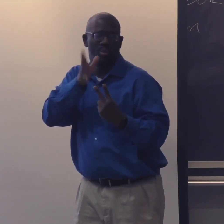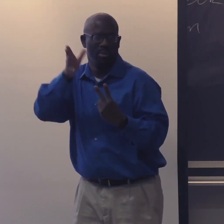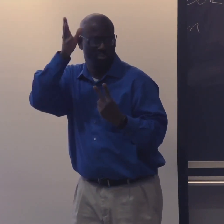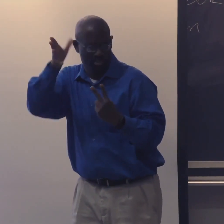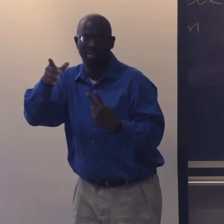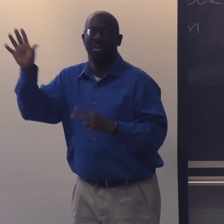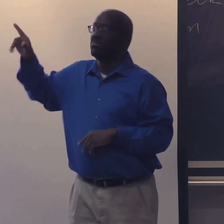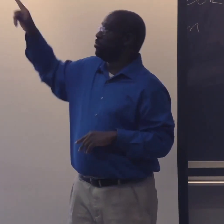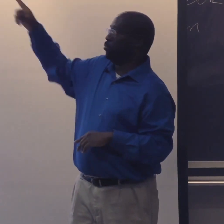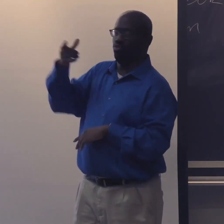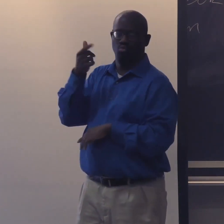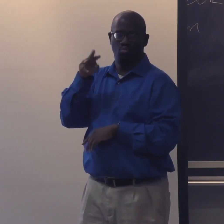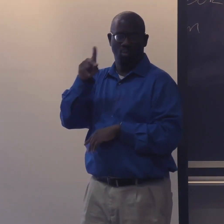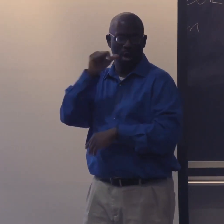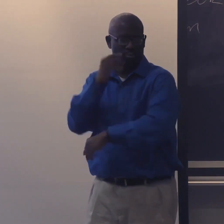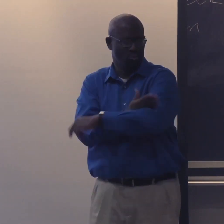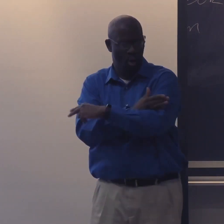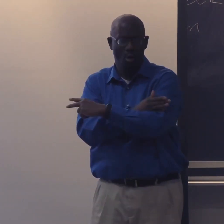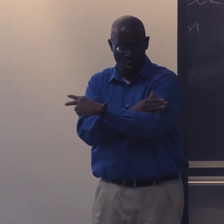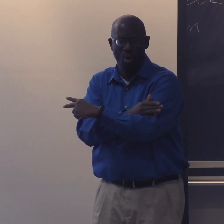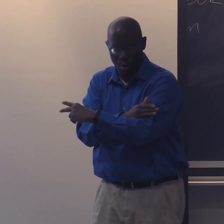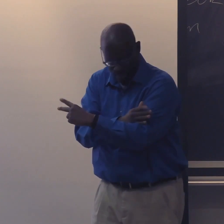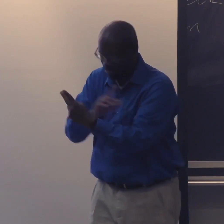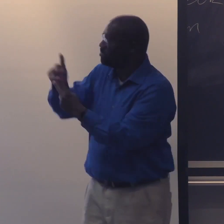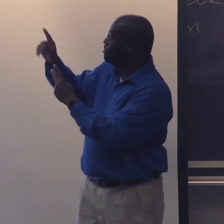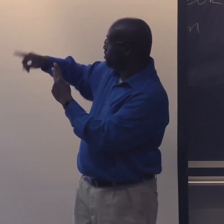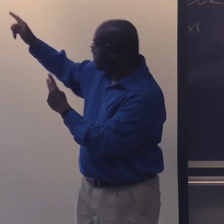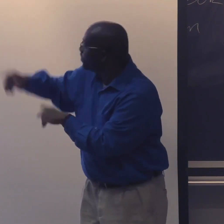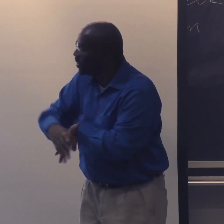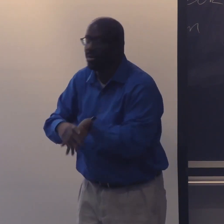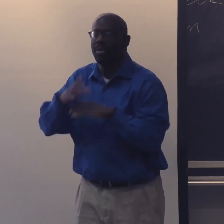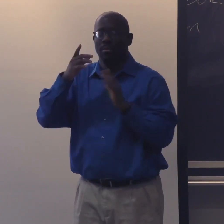grandparents, and then you have the granddaughter that's on this call as well.